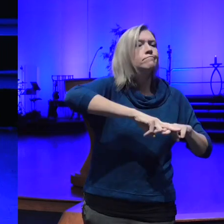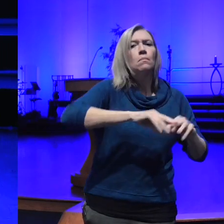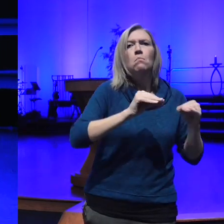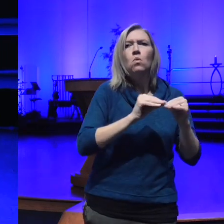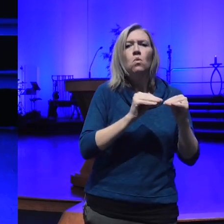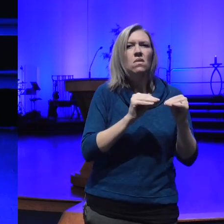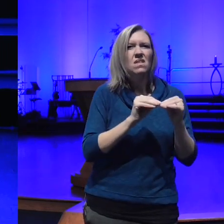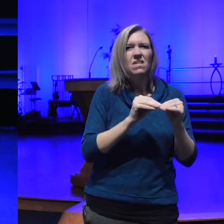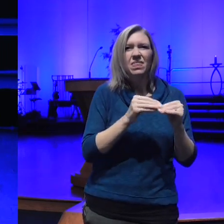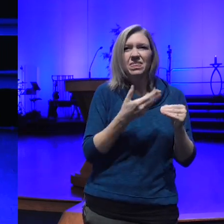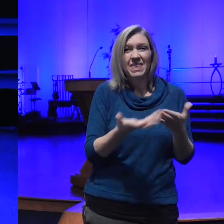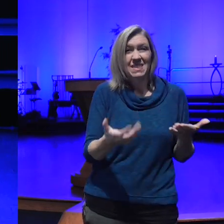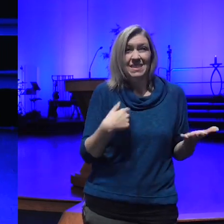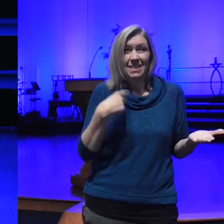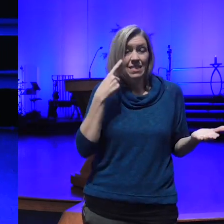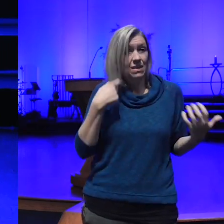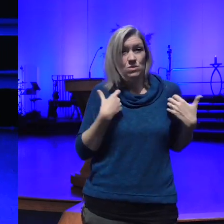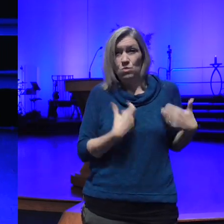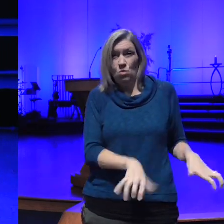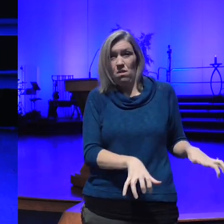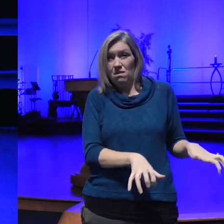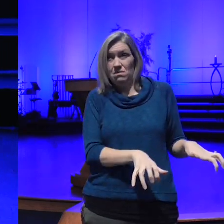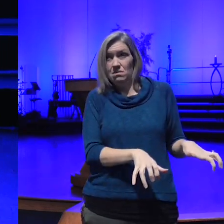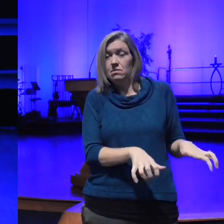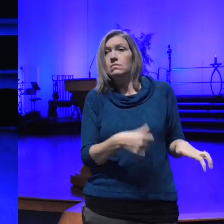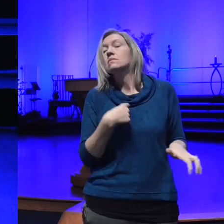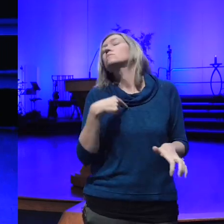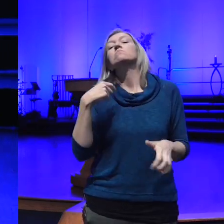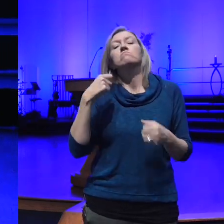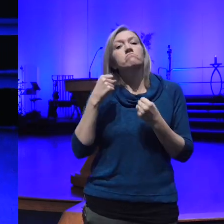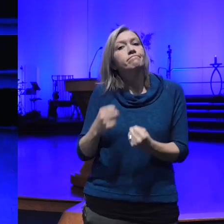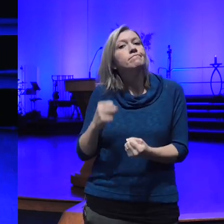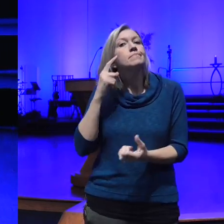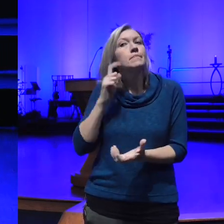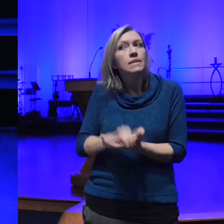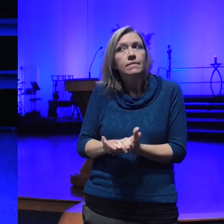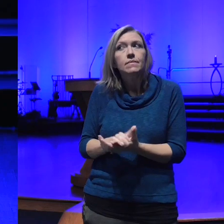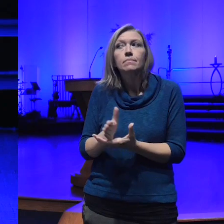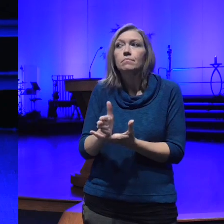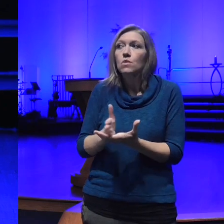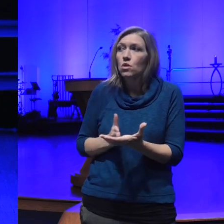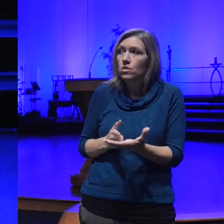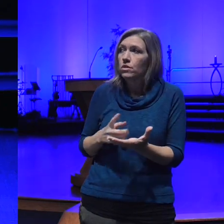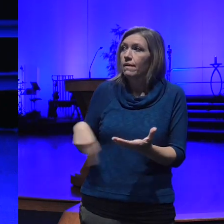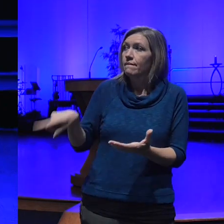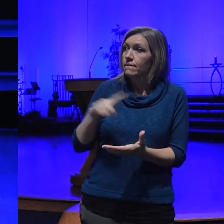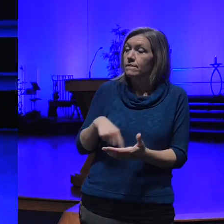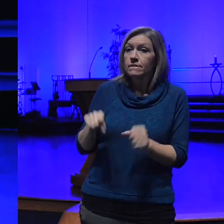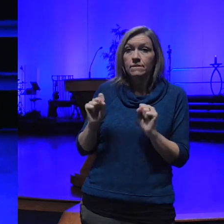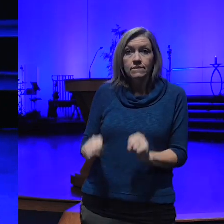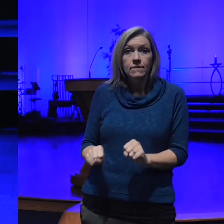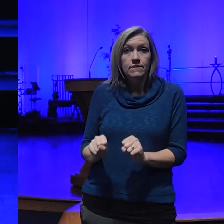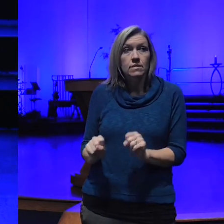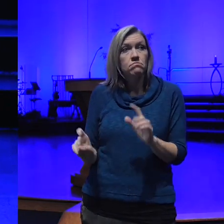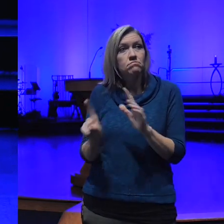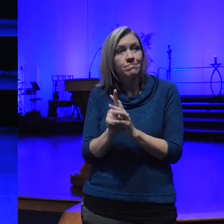want and so I do believe that part of how we can be a healing presence on this planet is